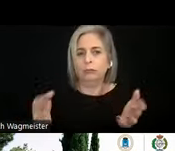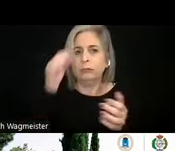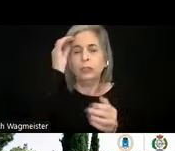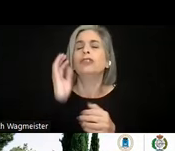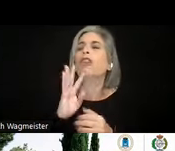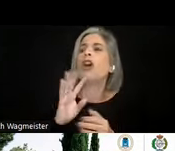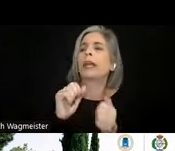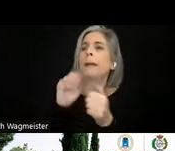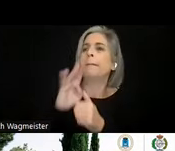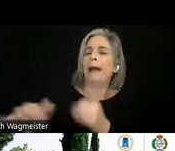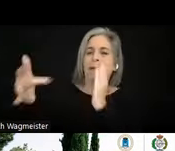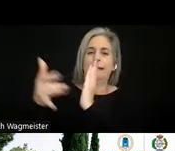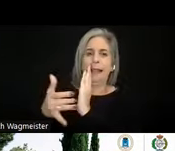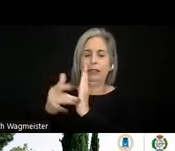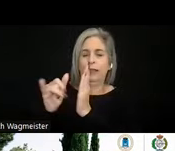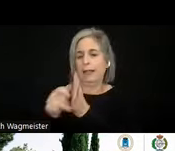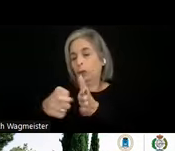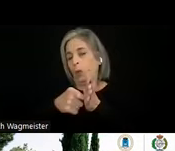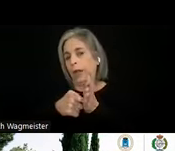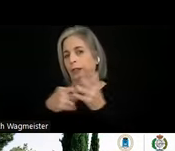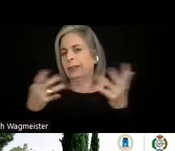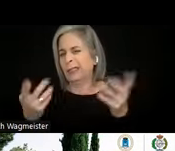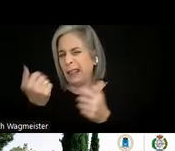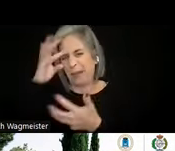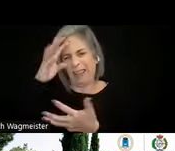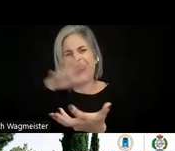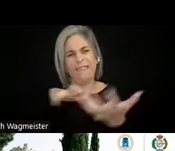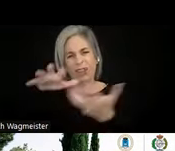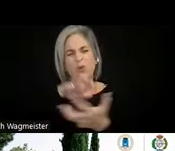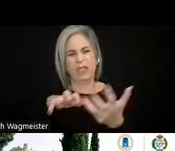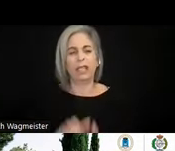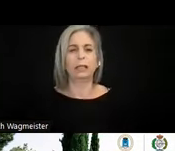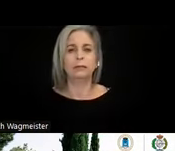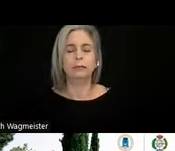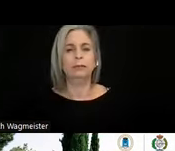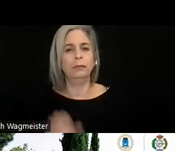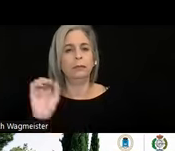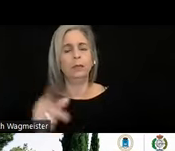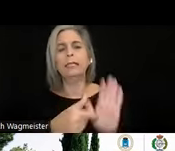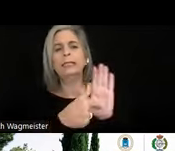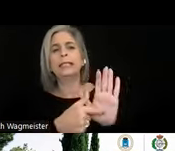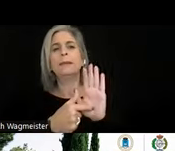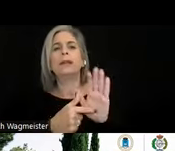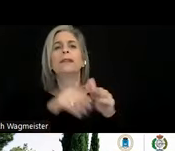That's a requirement on spoken subtitles. Okay. An example of an accessible video player